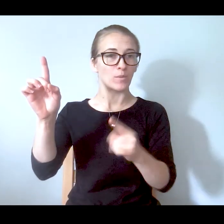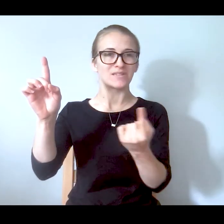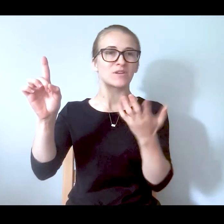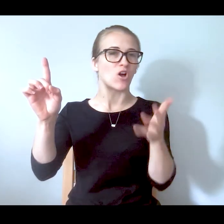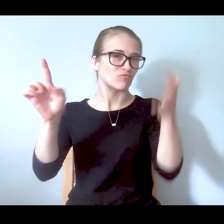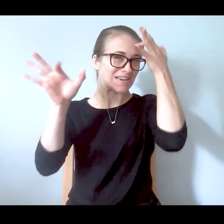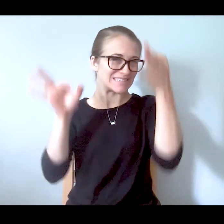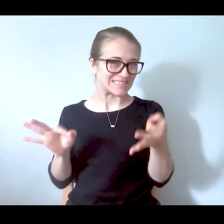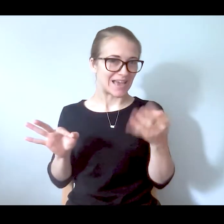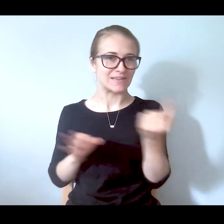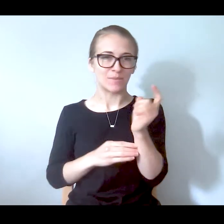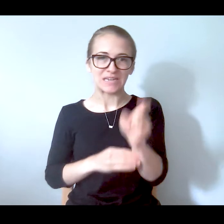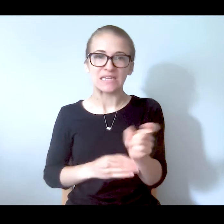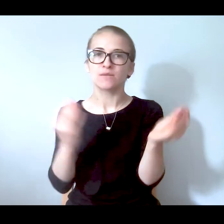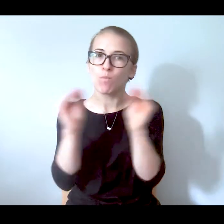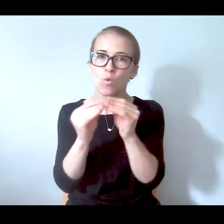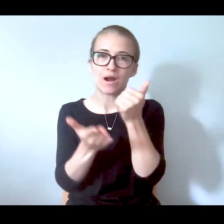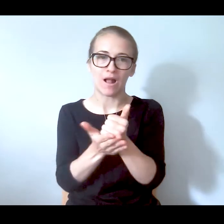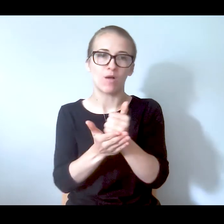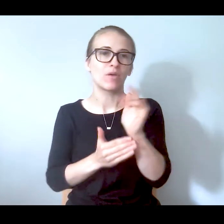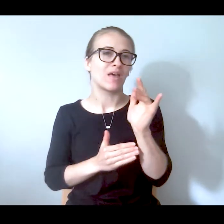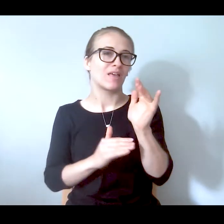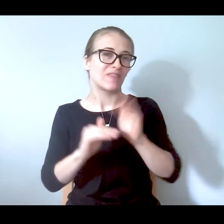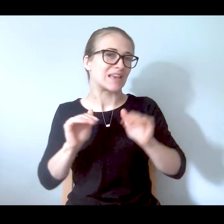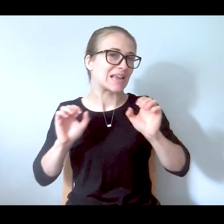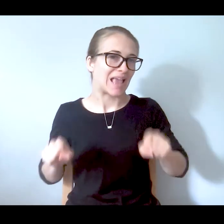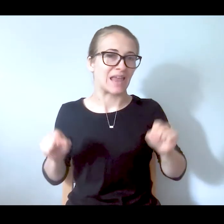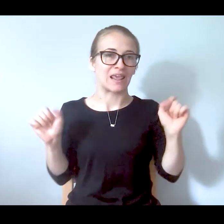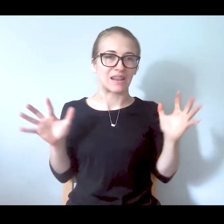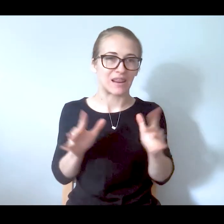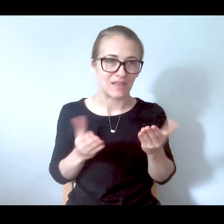someone needs more help than can be mustered around them.